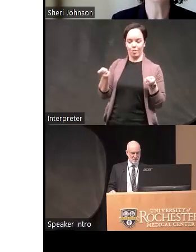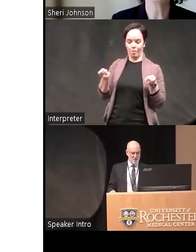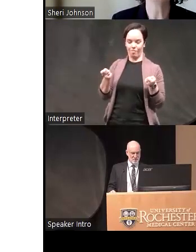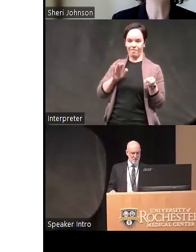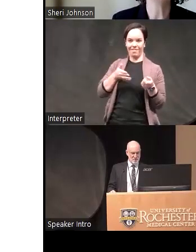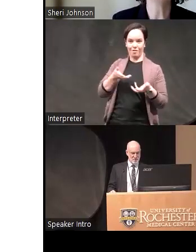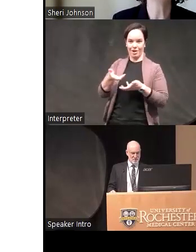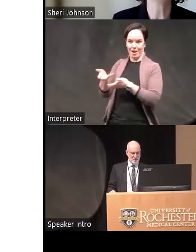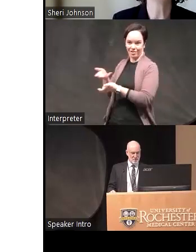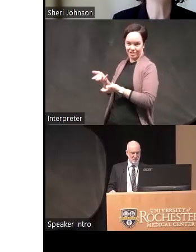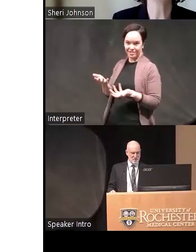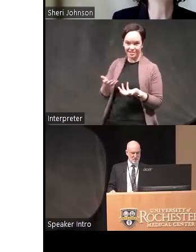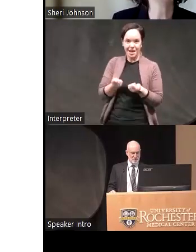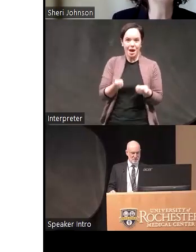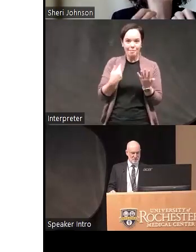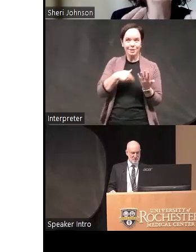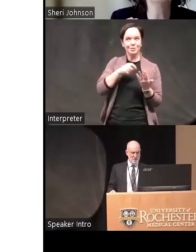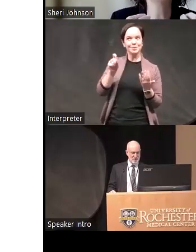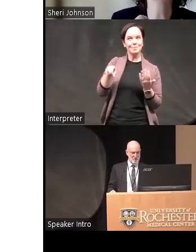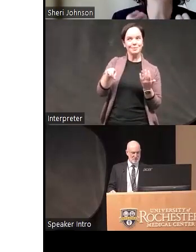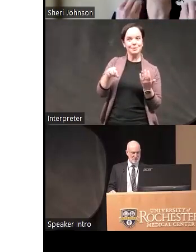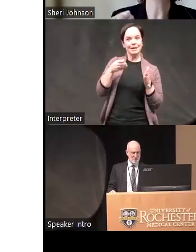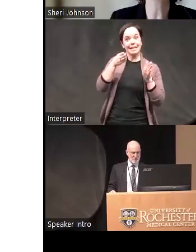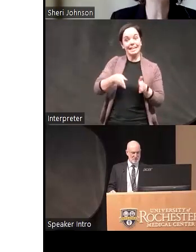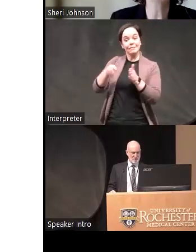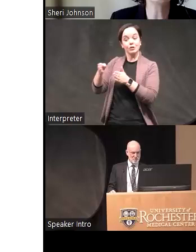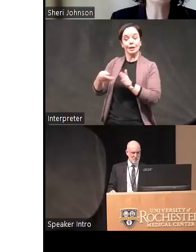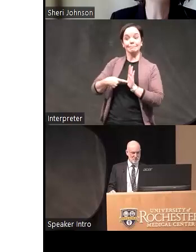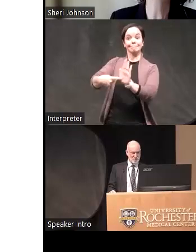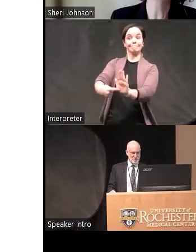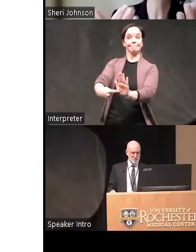other people how much we're supposed to be kind of individually putting out there what we feel versus